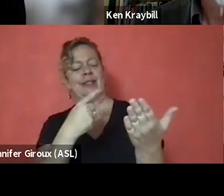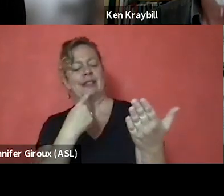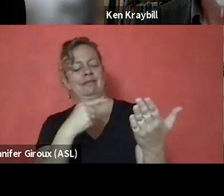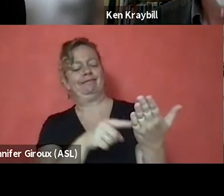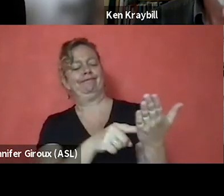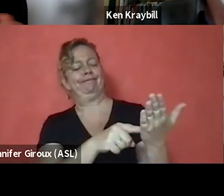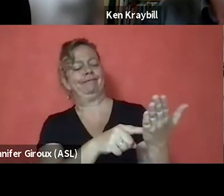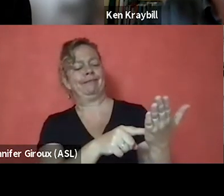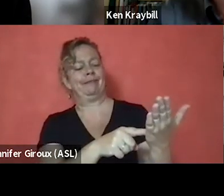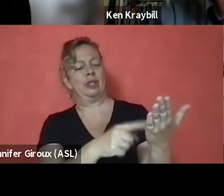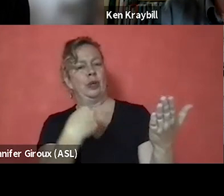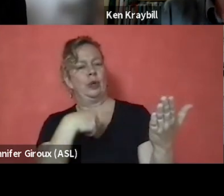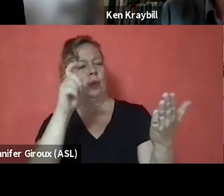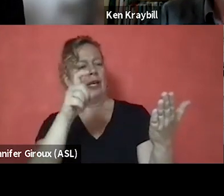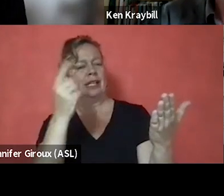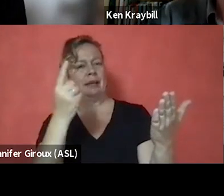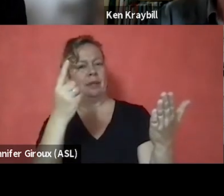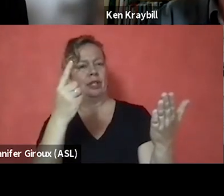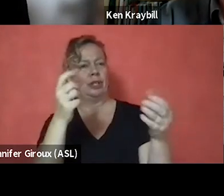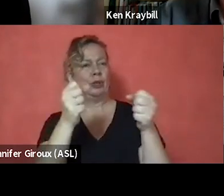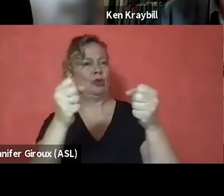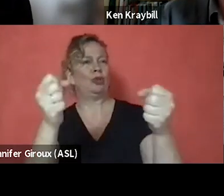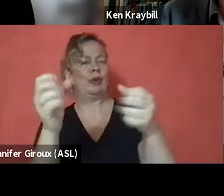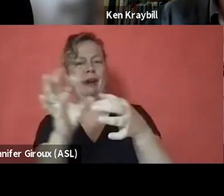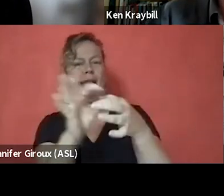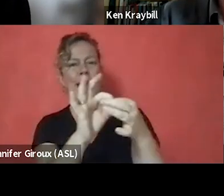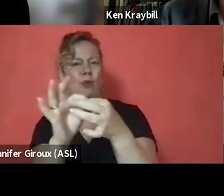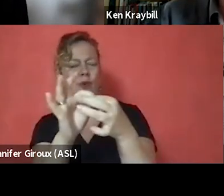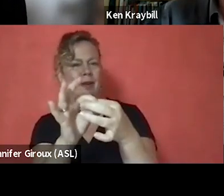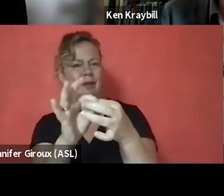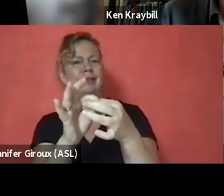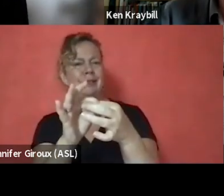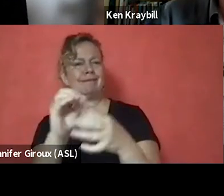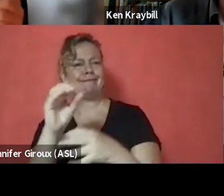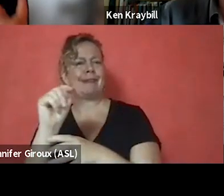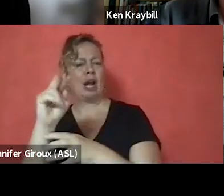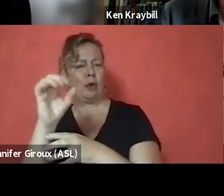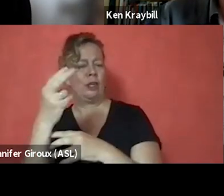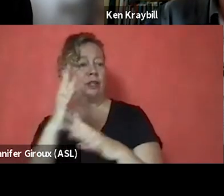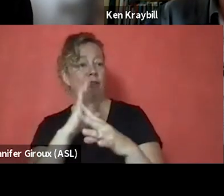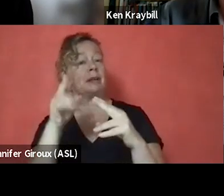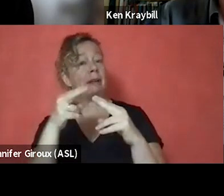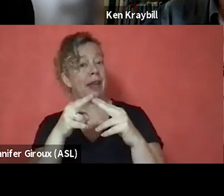"We need somebody to do street outreach." They talked a little about it. And what really stuck out for me